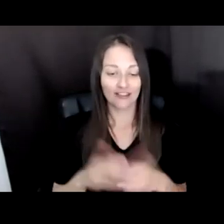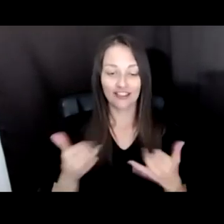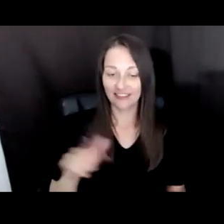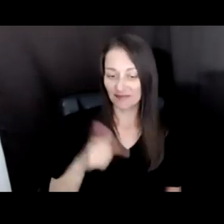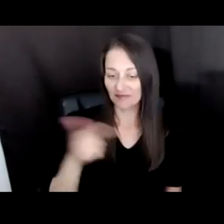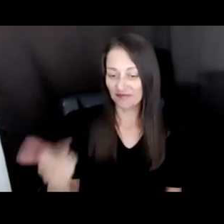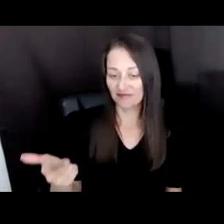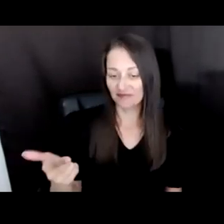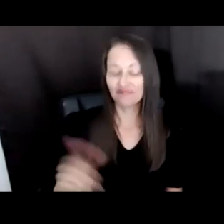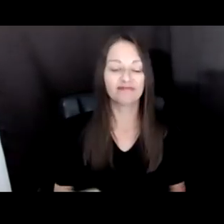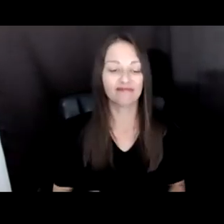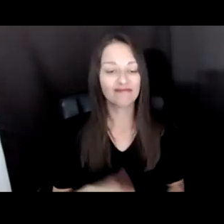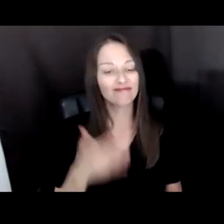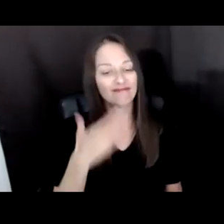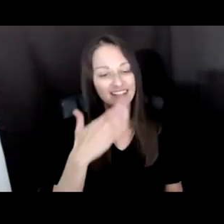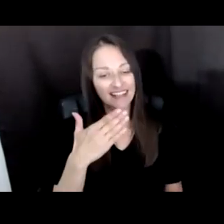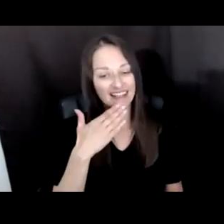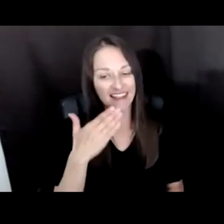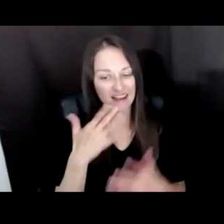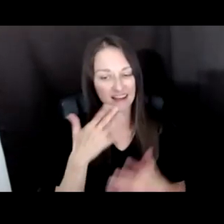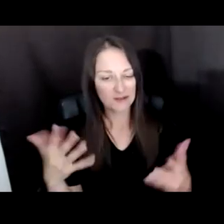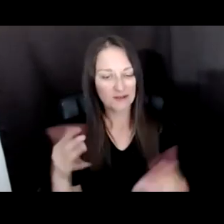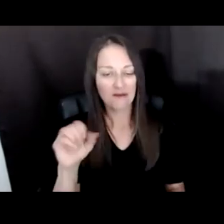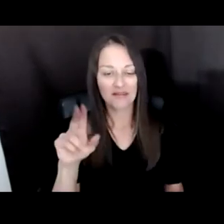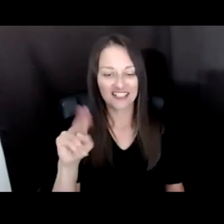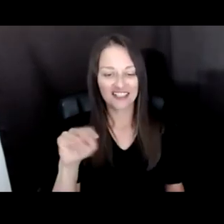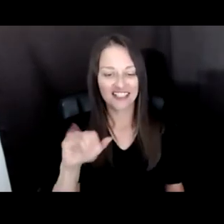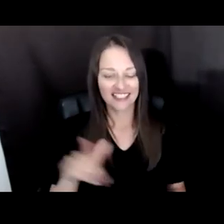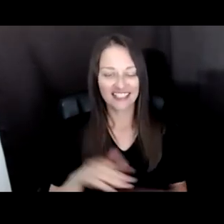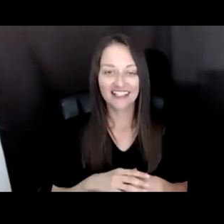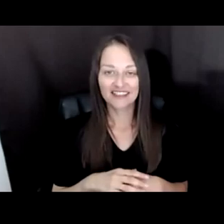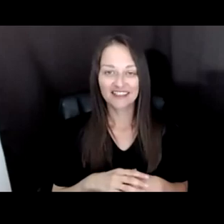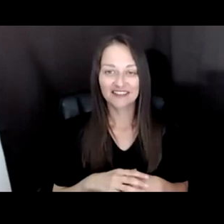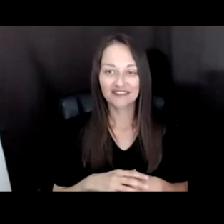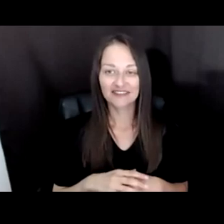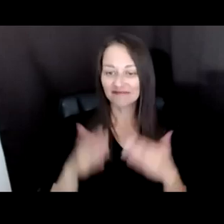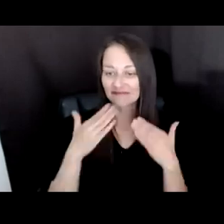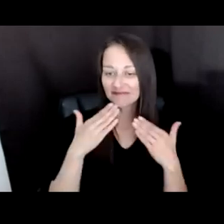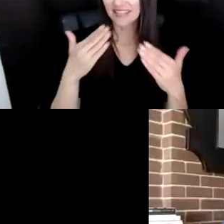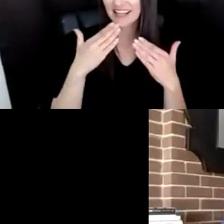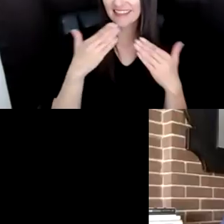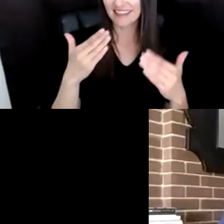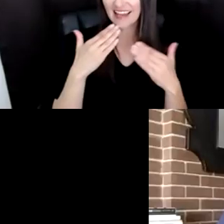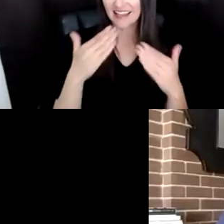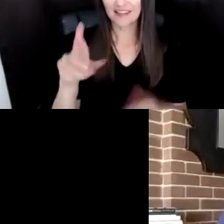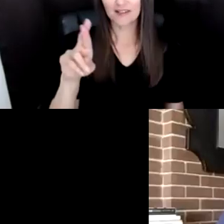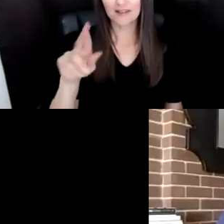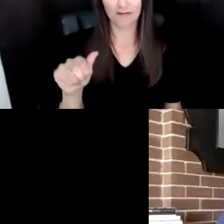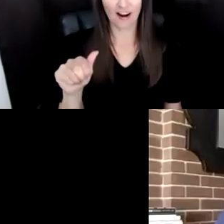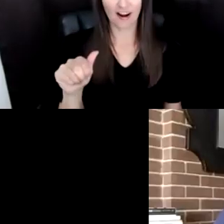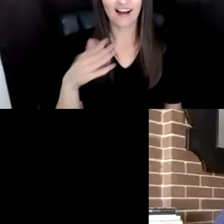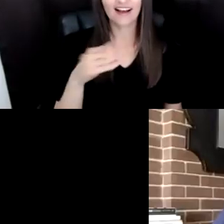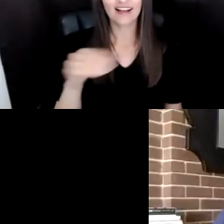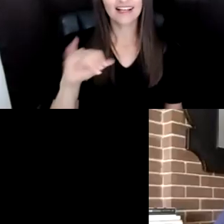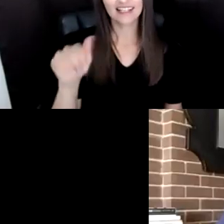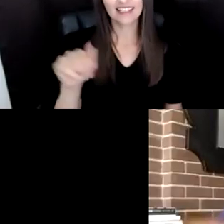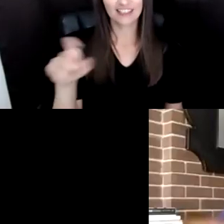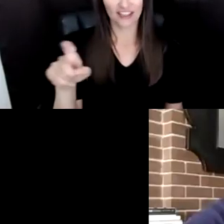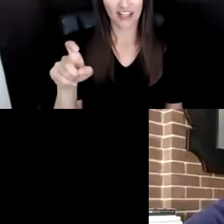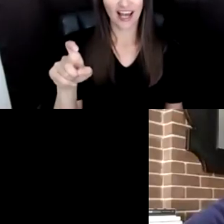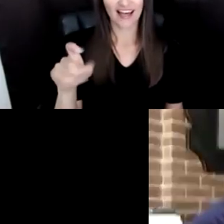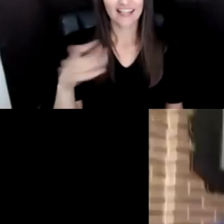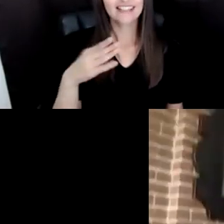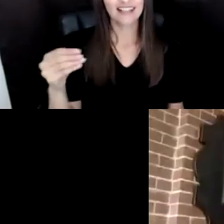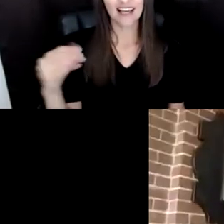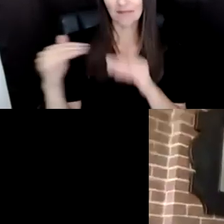THANK YOU SO MUCH, SUNIL. AND THANK YOU RA AND JAX AND MY COLLEAGUES AT THE KNIGHT FOUNDATION